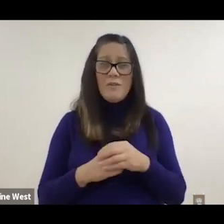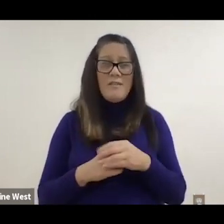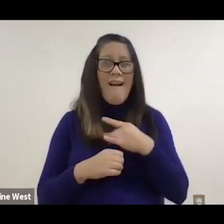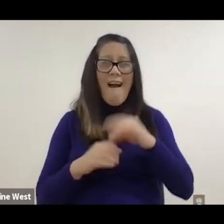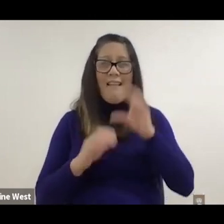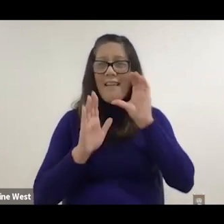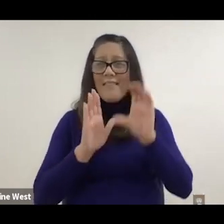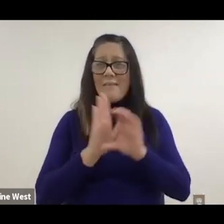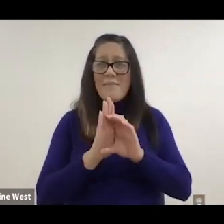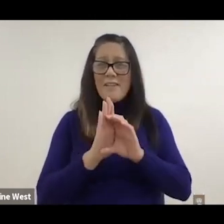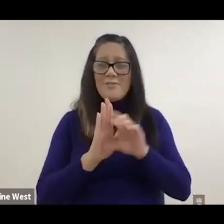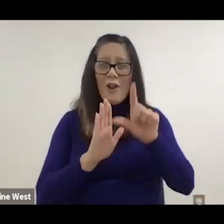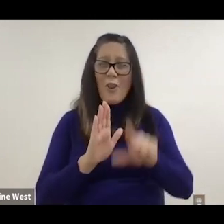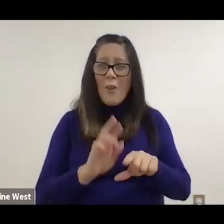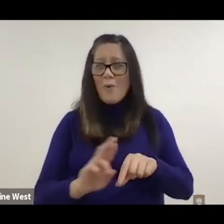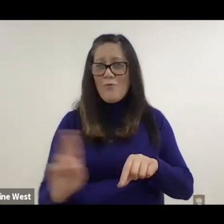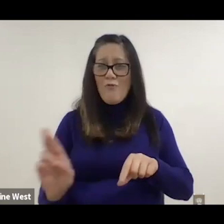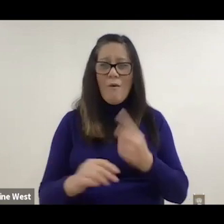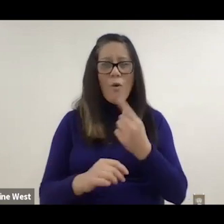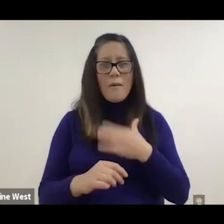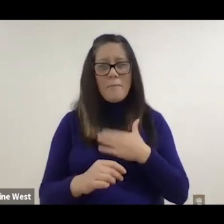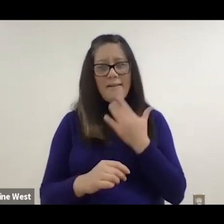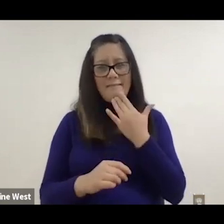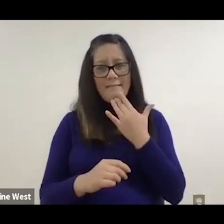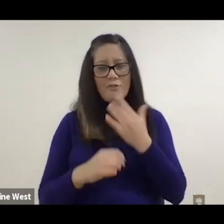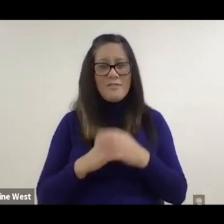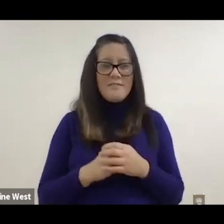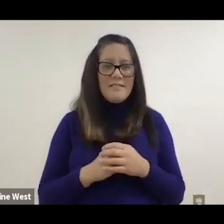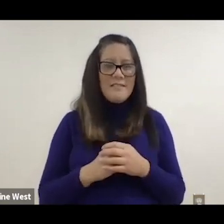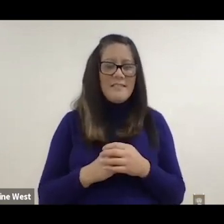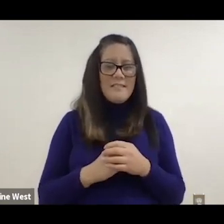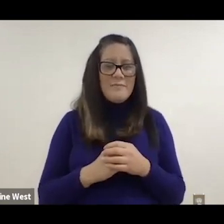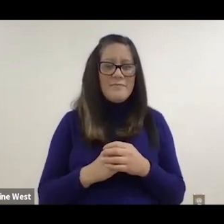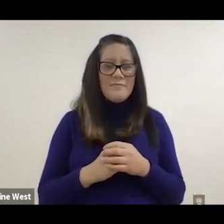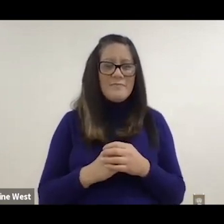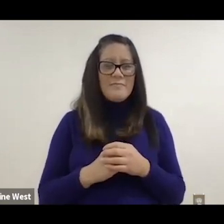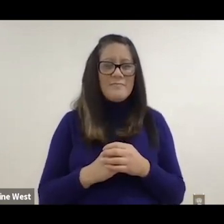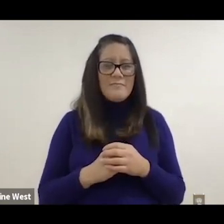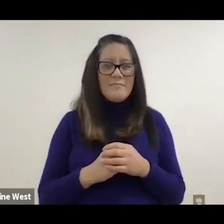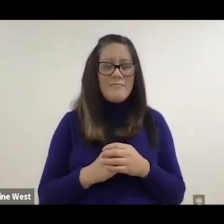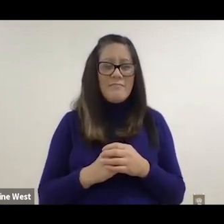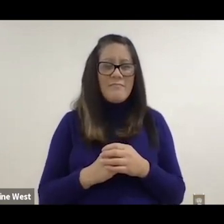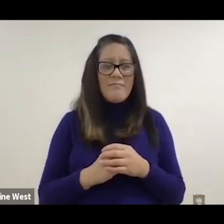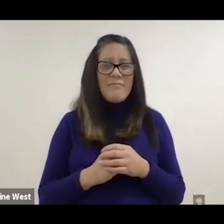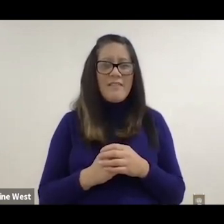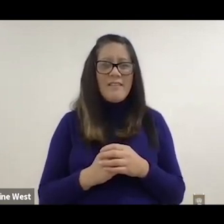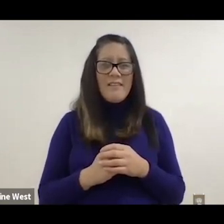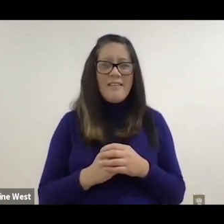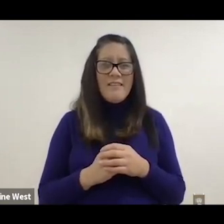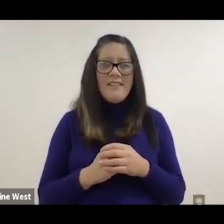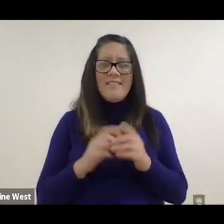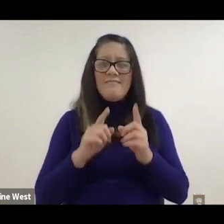I like this picture on the on the lower right. It's one of my favorite that's Changbai Silva and Zen,